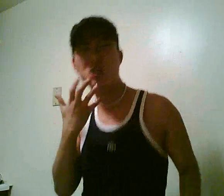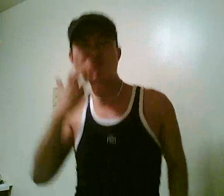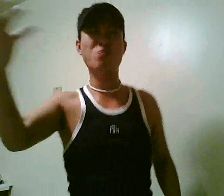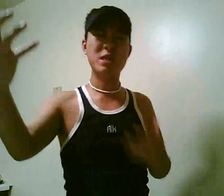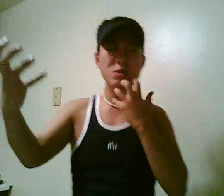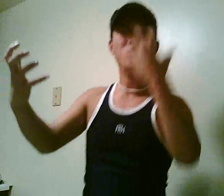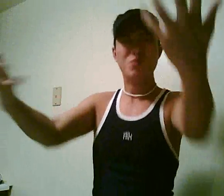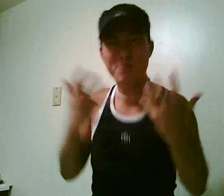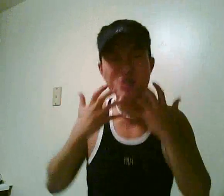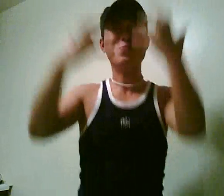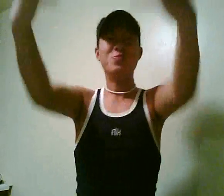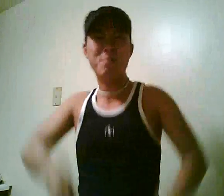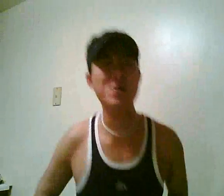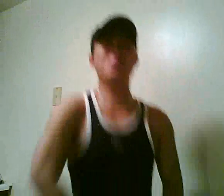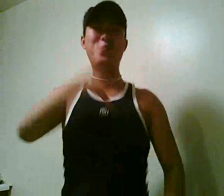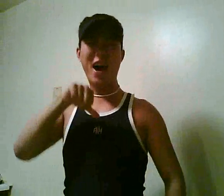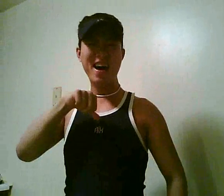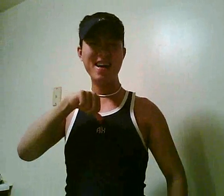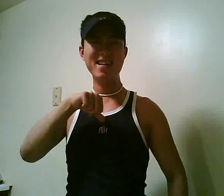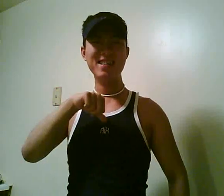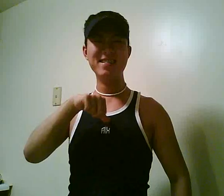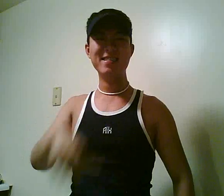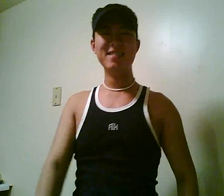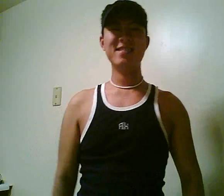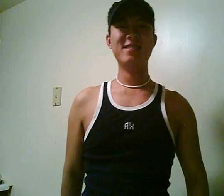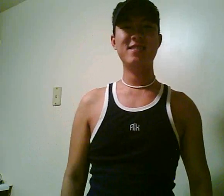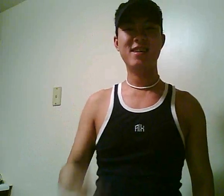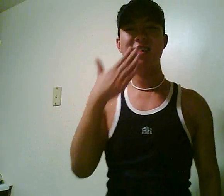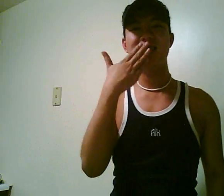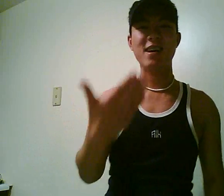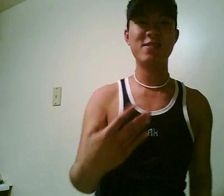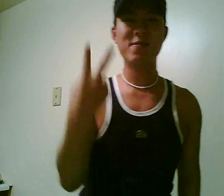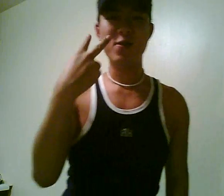We scream again and again, "We are Proud!" Thanks for watching!